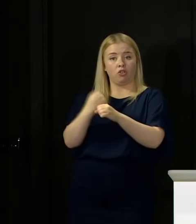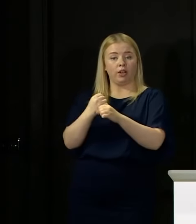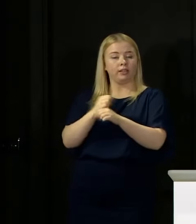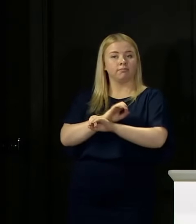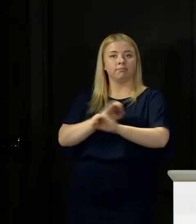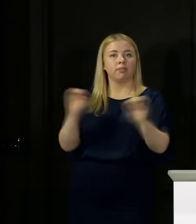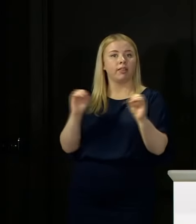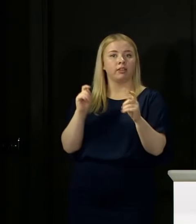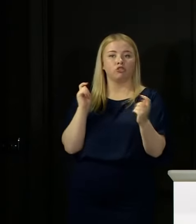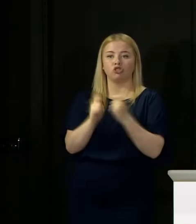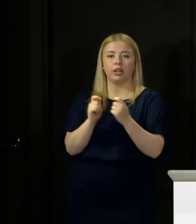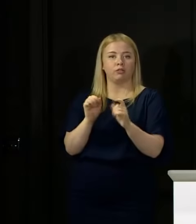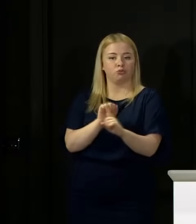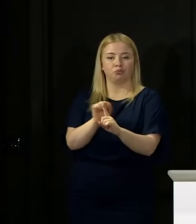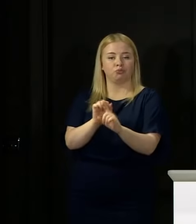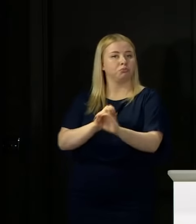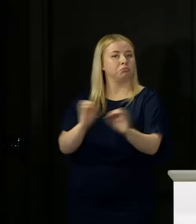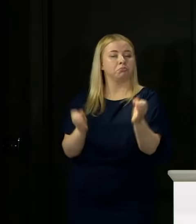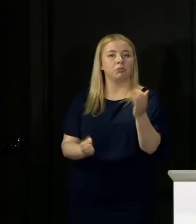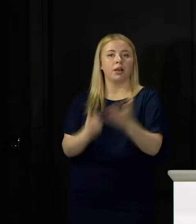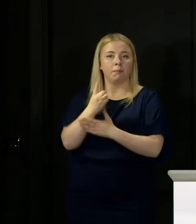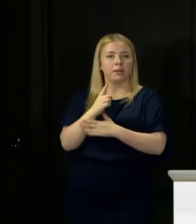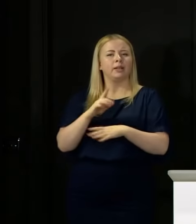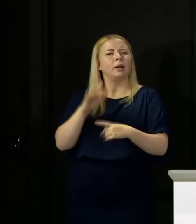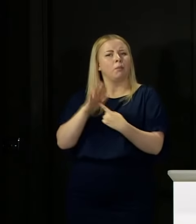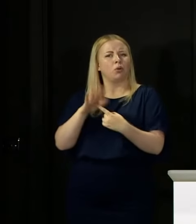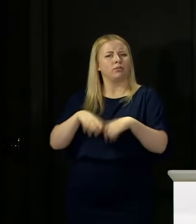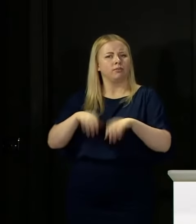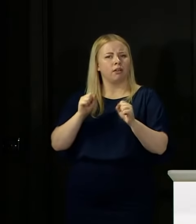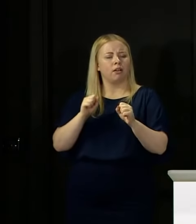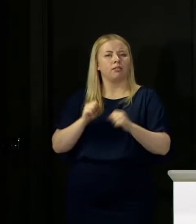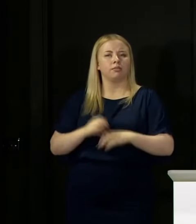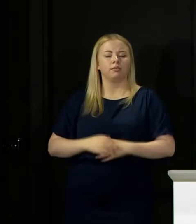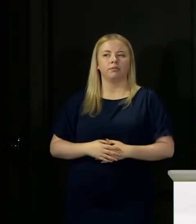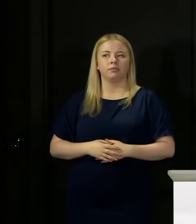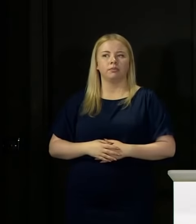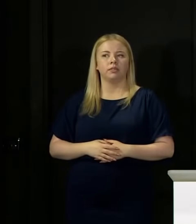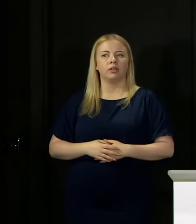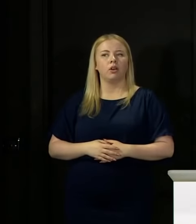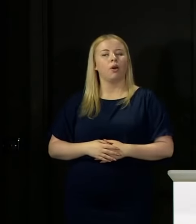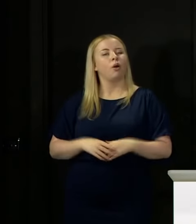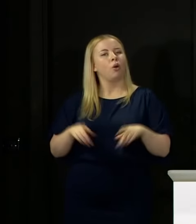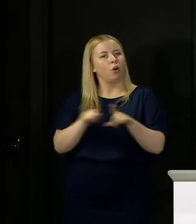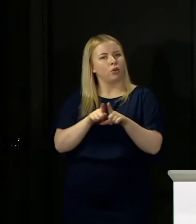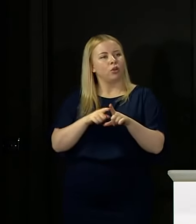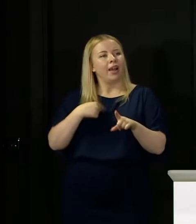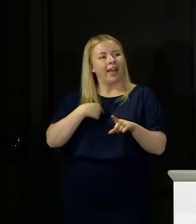I'll come back to the point that if I was standing here telling you today, Mark, that